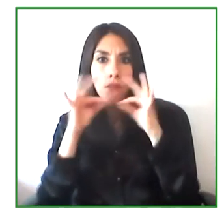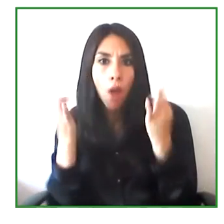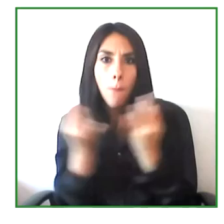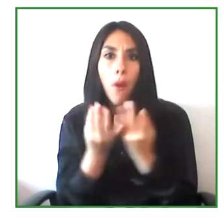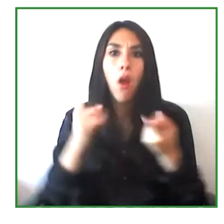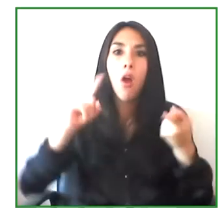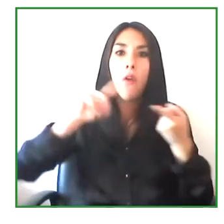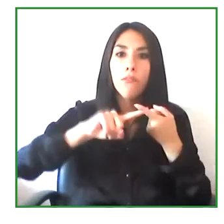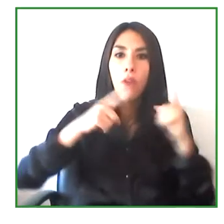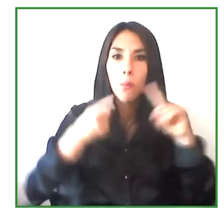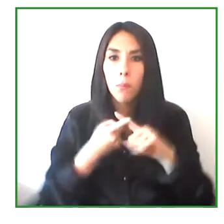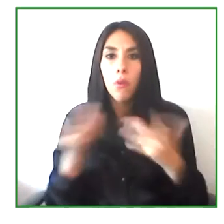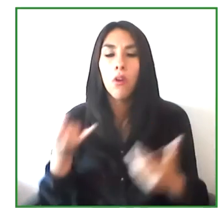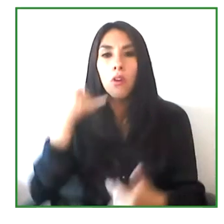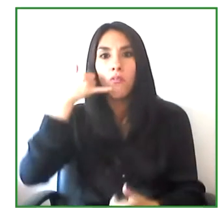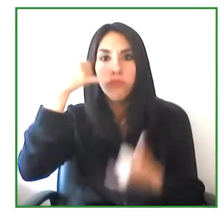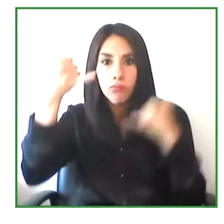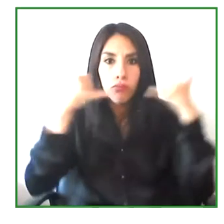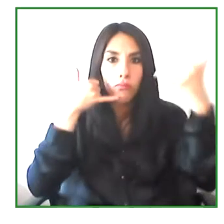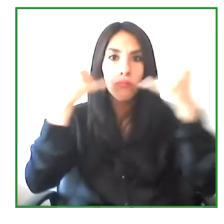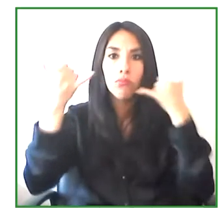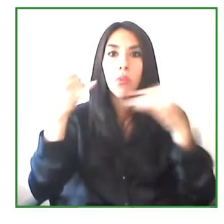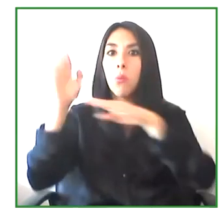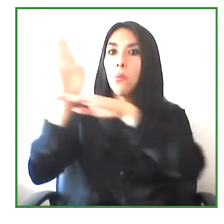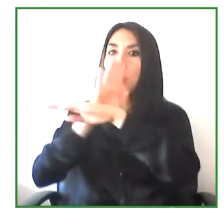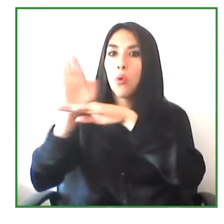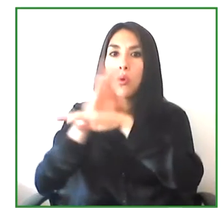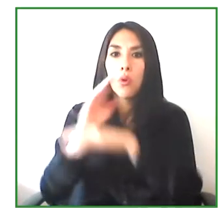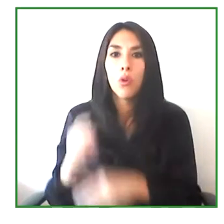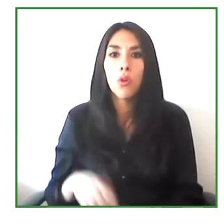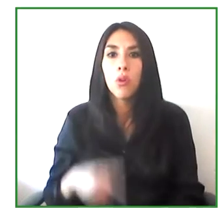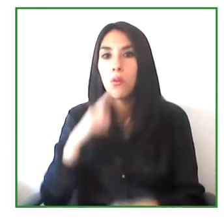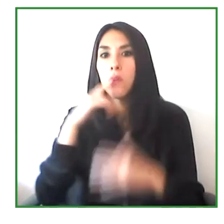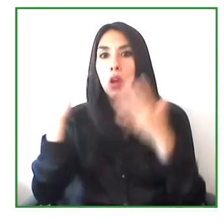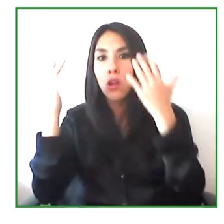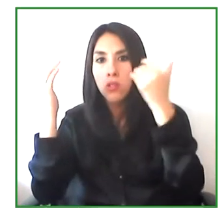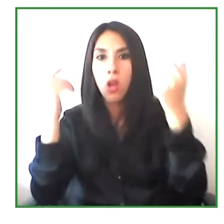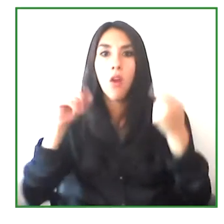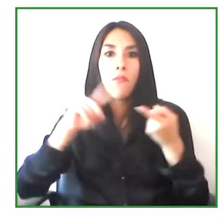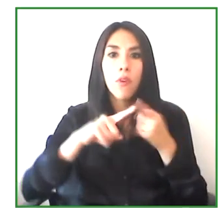friends, companies, code their friends, they needed to use the telephone.